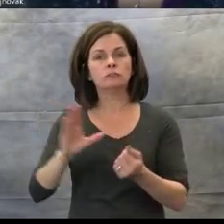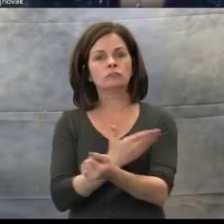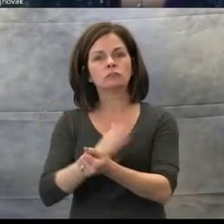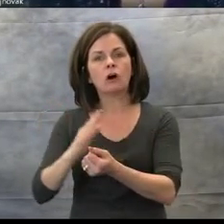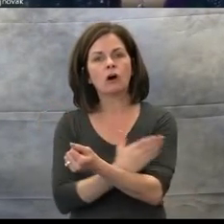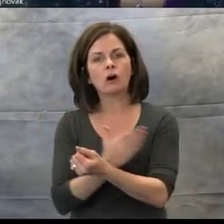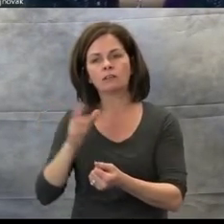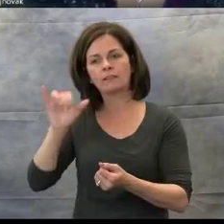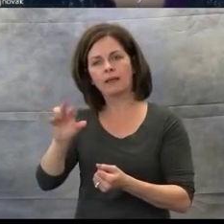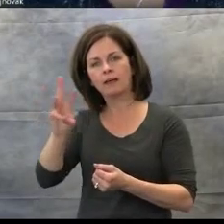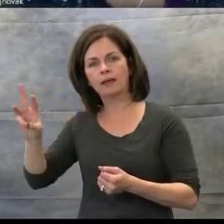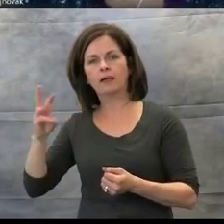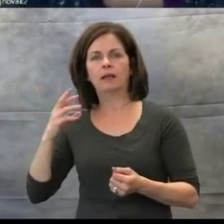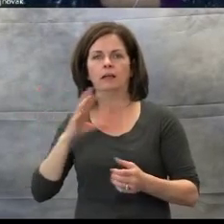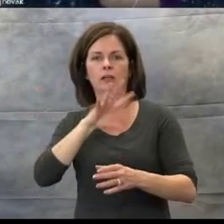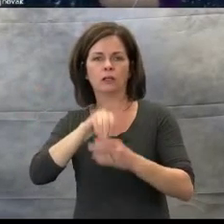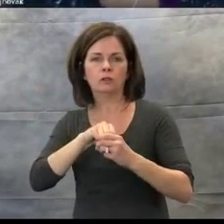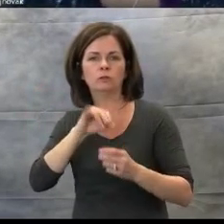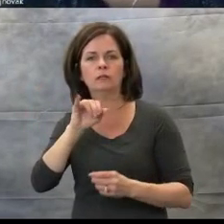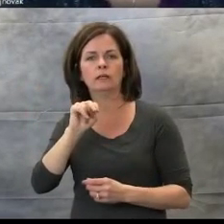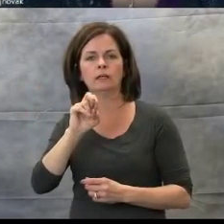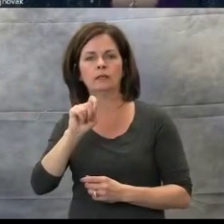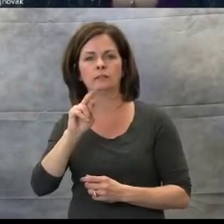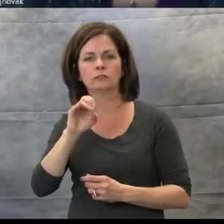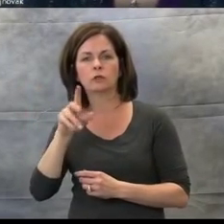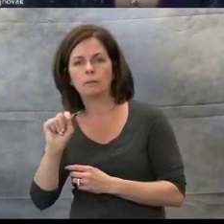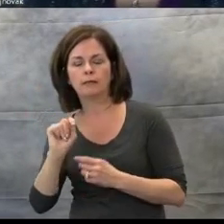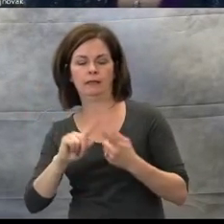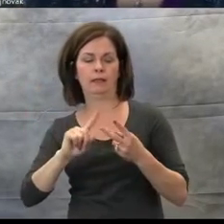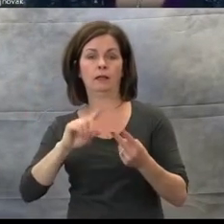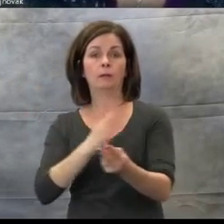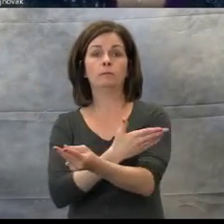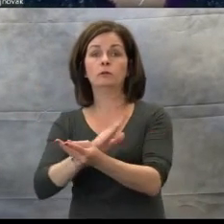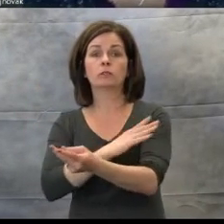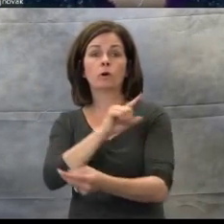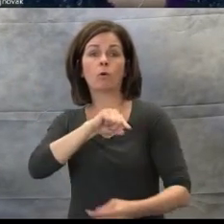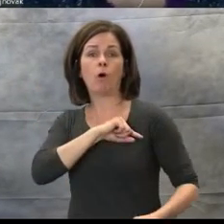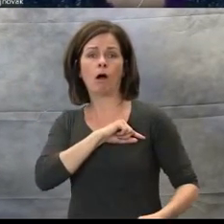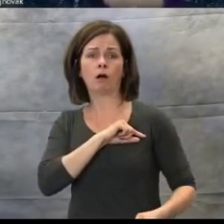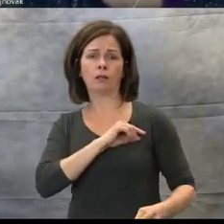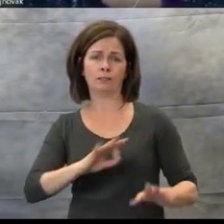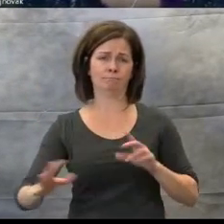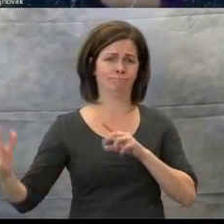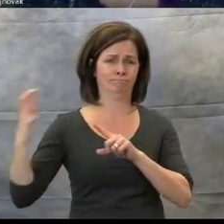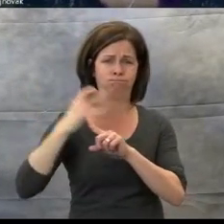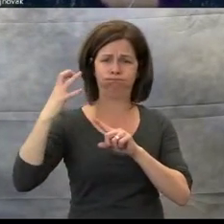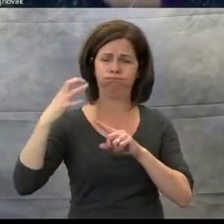The musical quality is very high. They teach a lot of non-musical concepts through music.